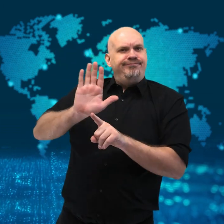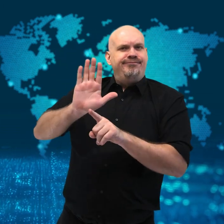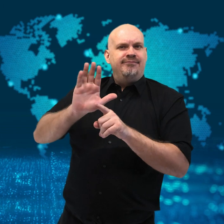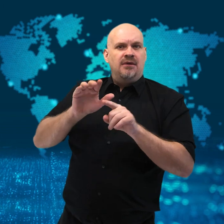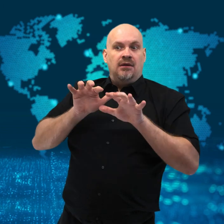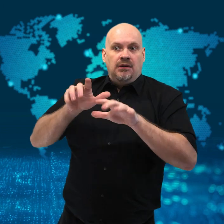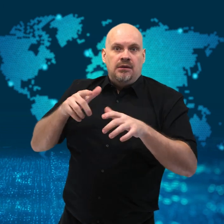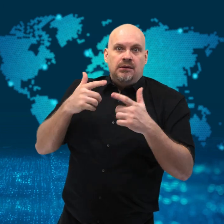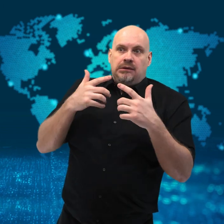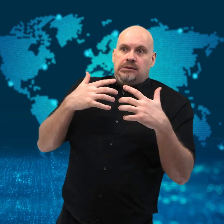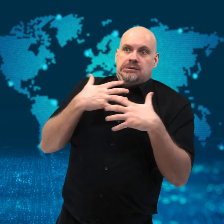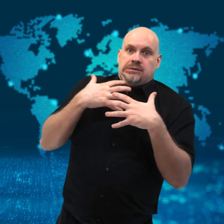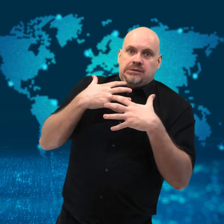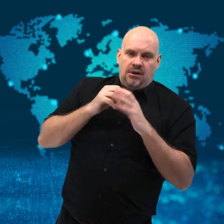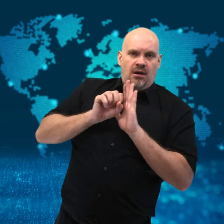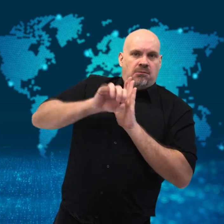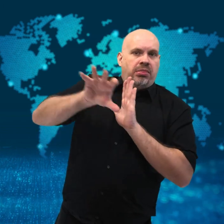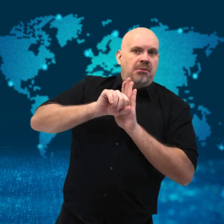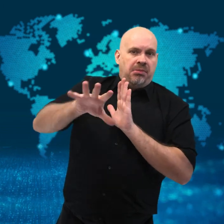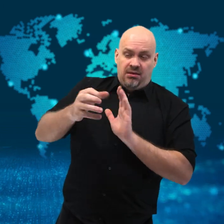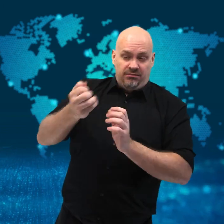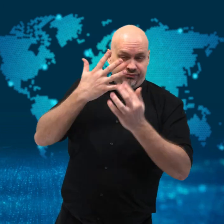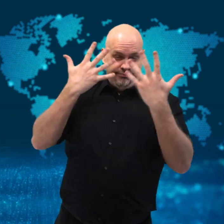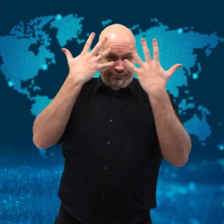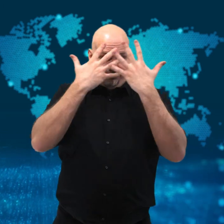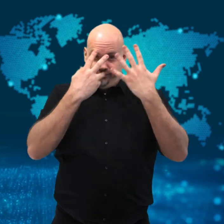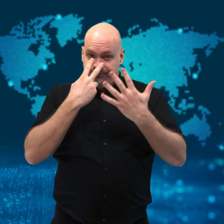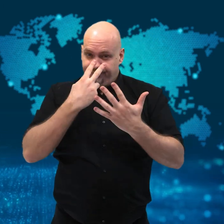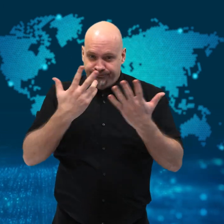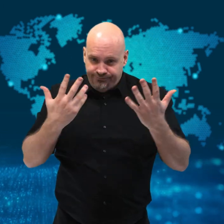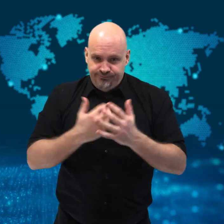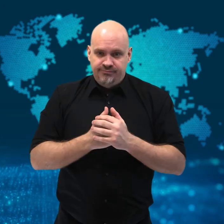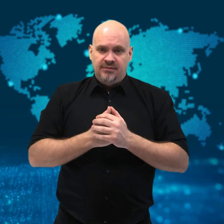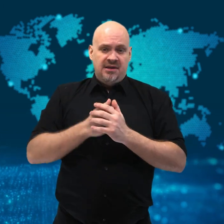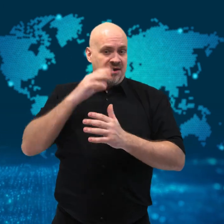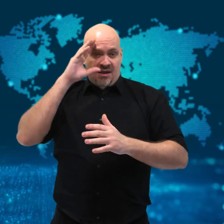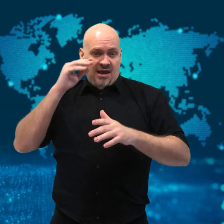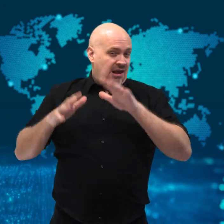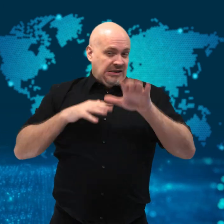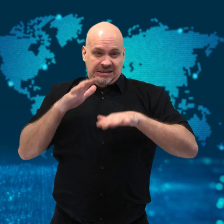which is something they do when they are threatened.